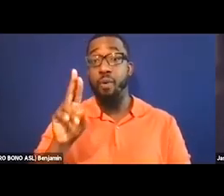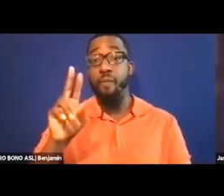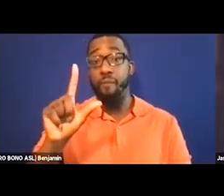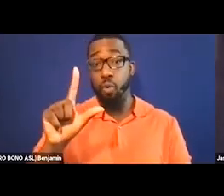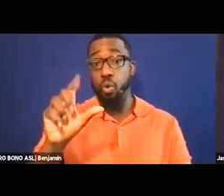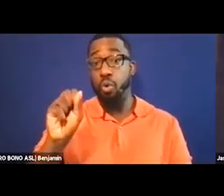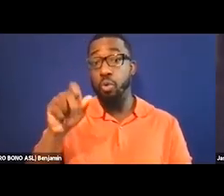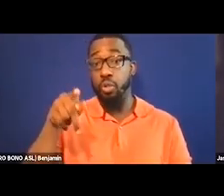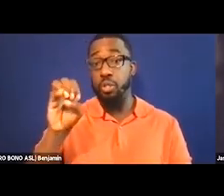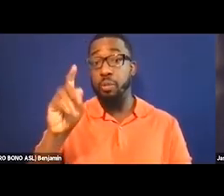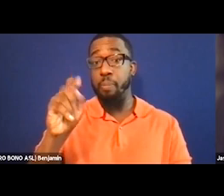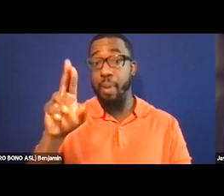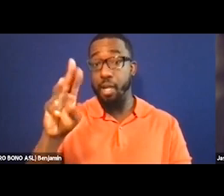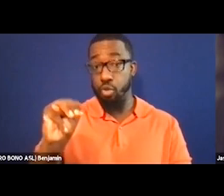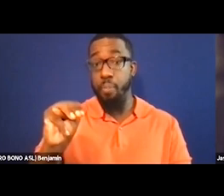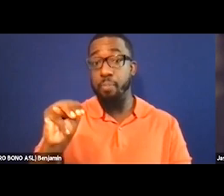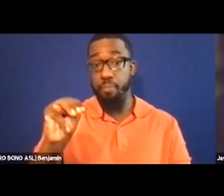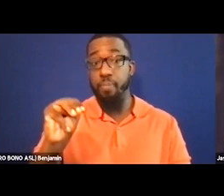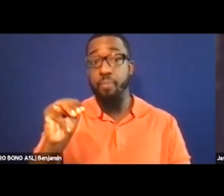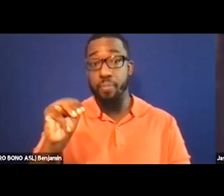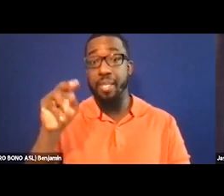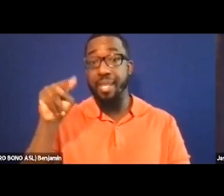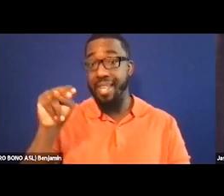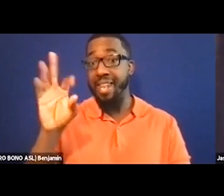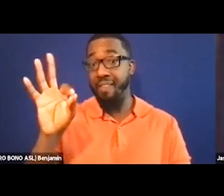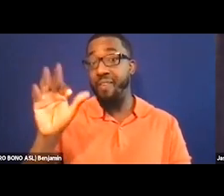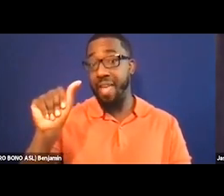We have Sofia Vilella, the producer, Brian